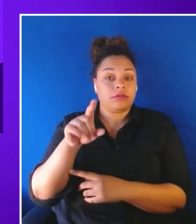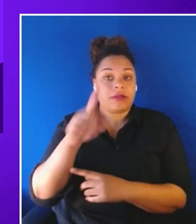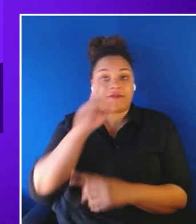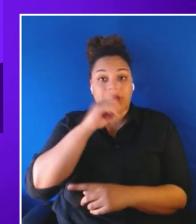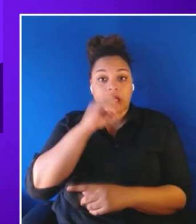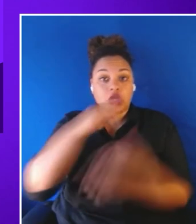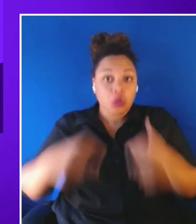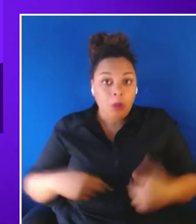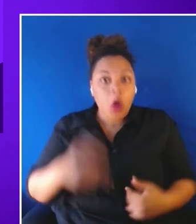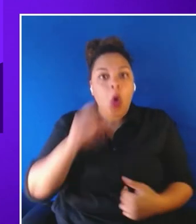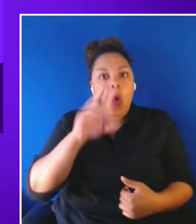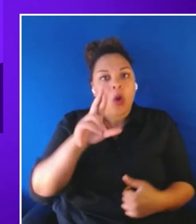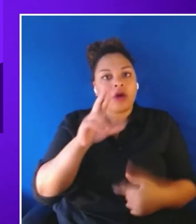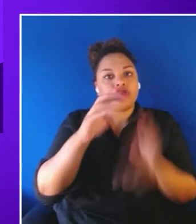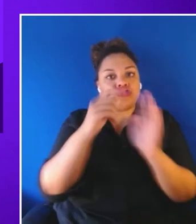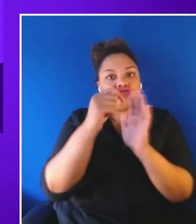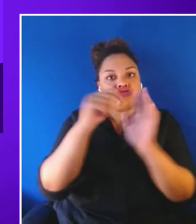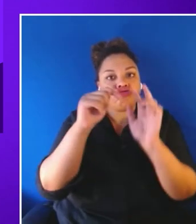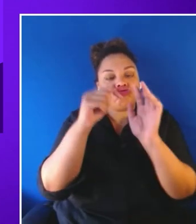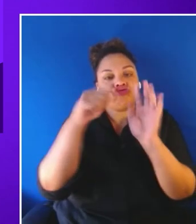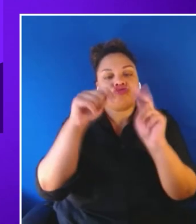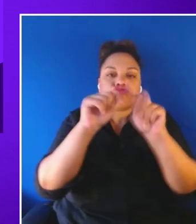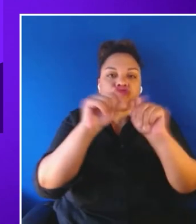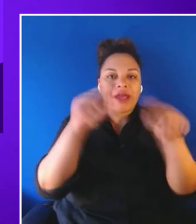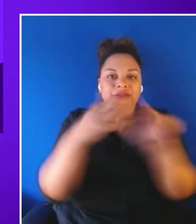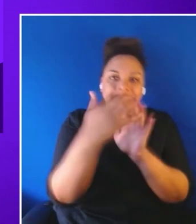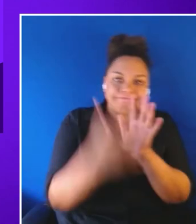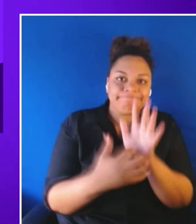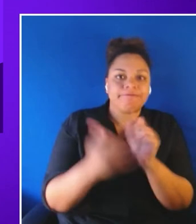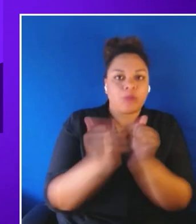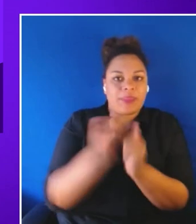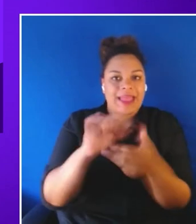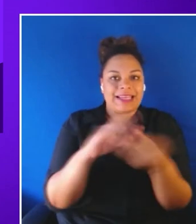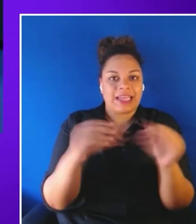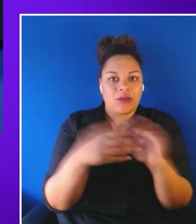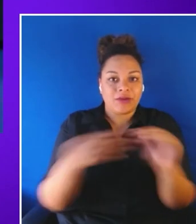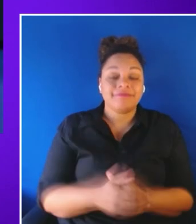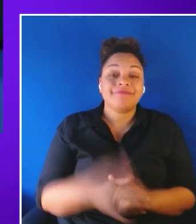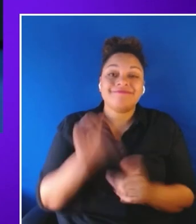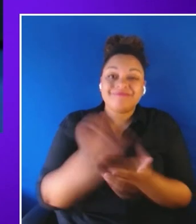So this is all for my side. I hope that you have enjoyed knowing a little bit more about how we